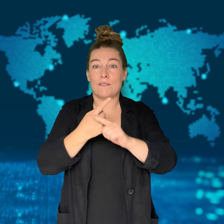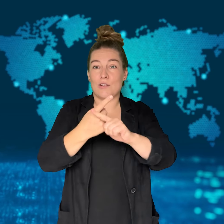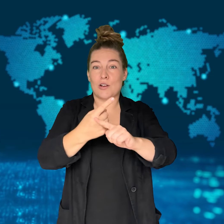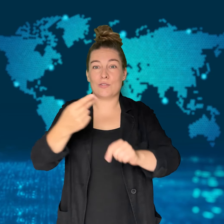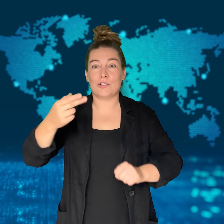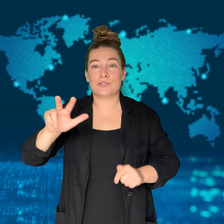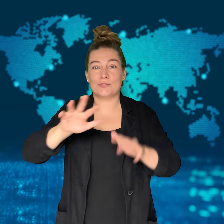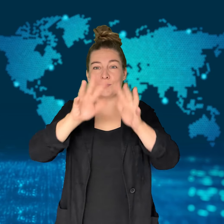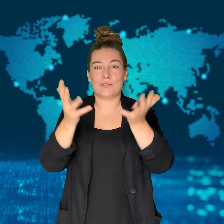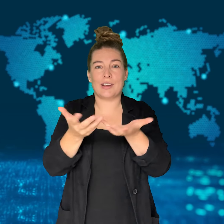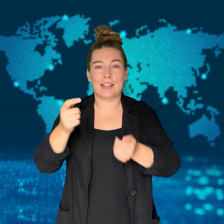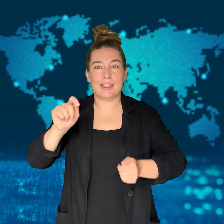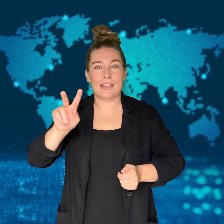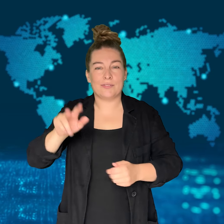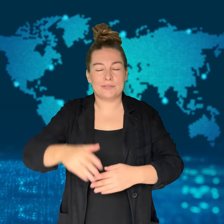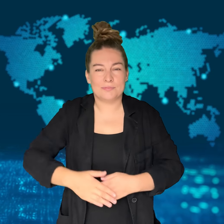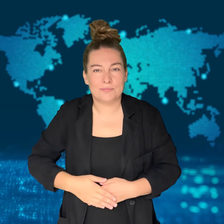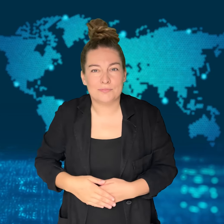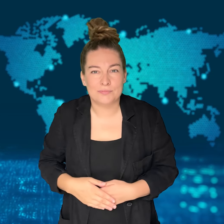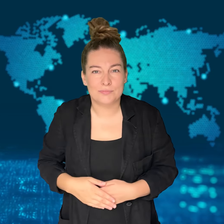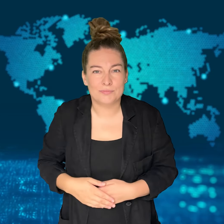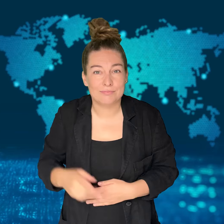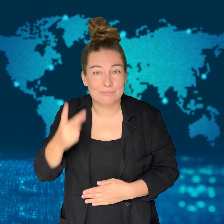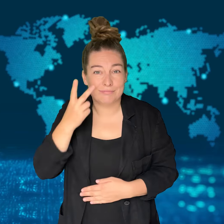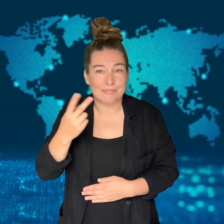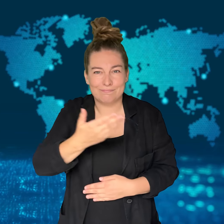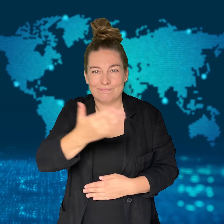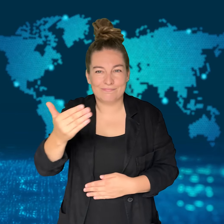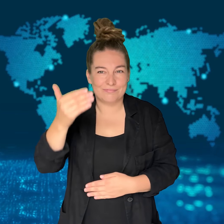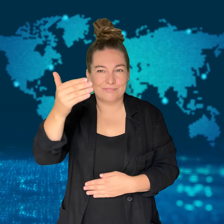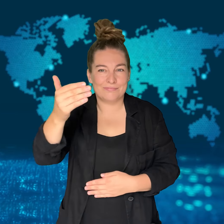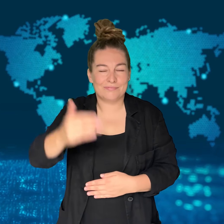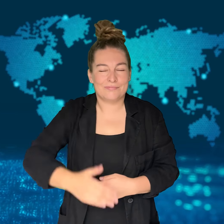get new video updates! See you next time!